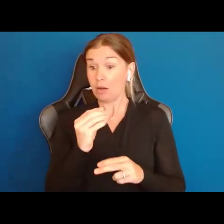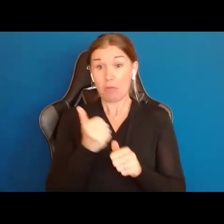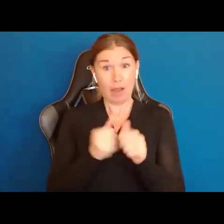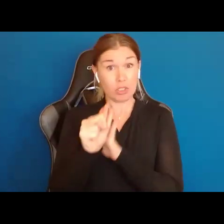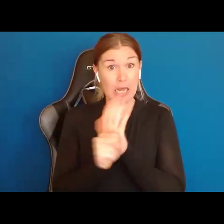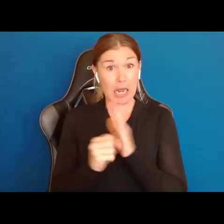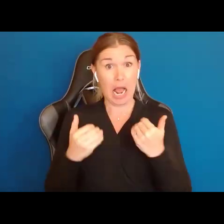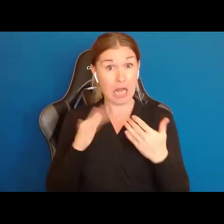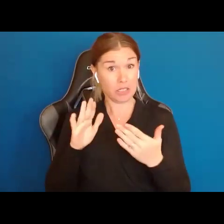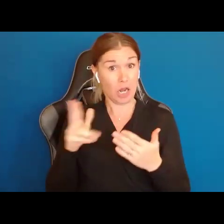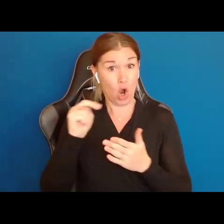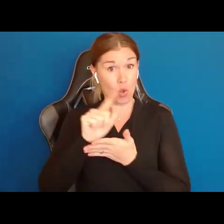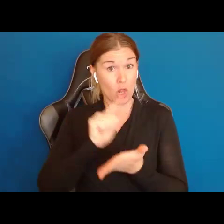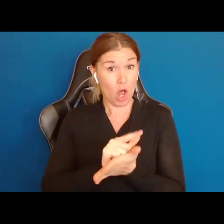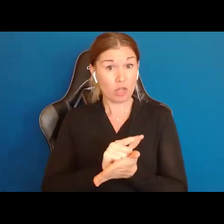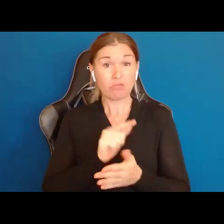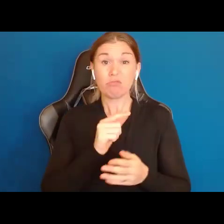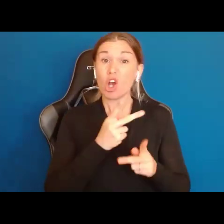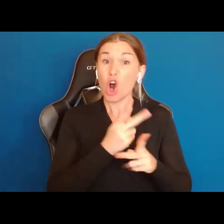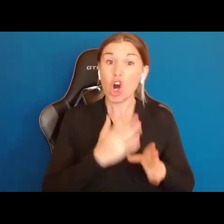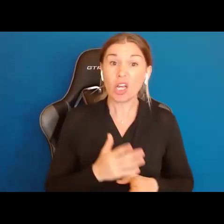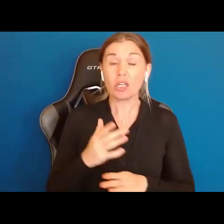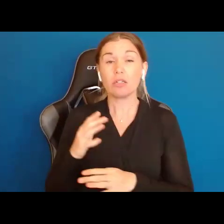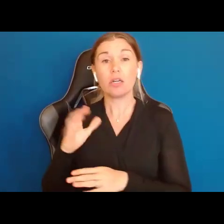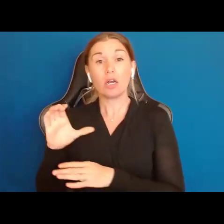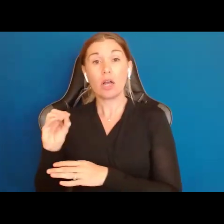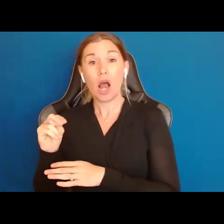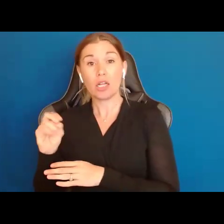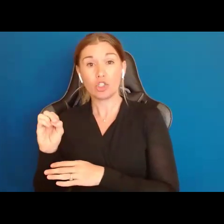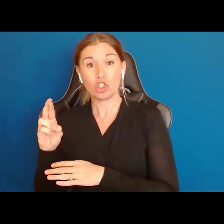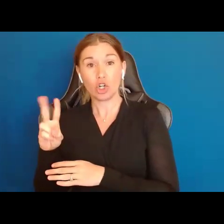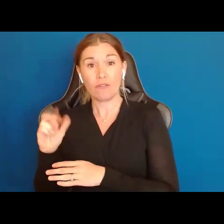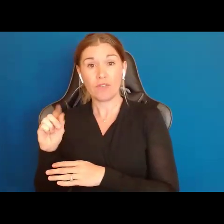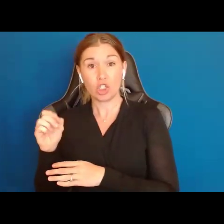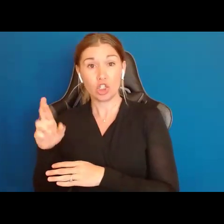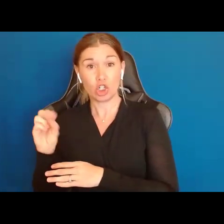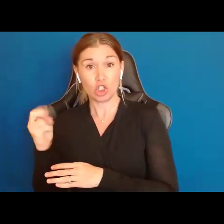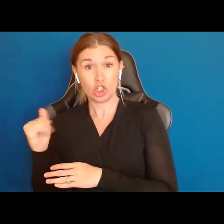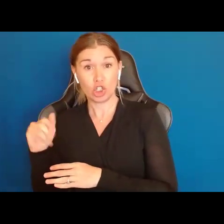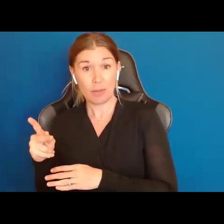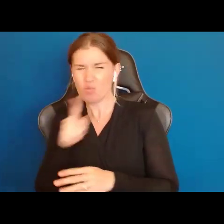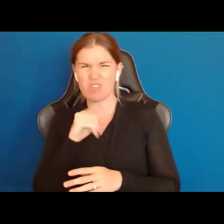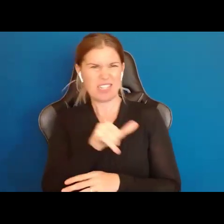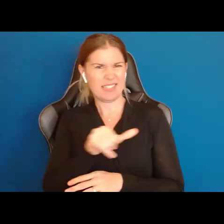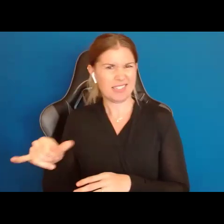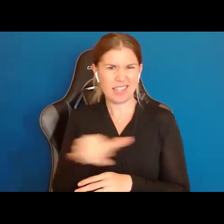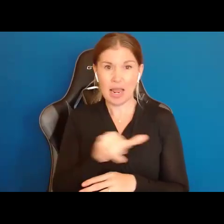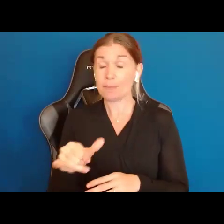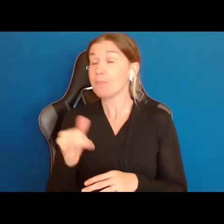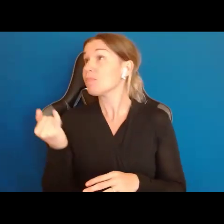guardianship or conservatorship they work basically the same in every state. If a judge decides that I cannot exercise some or all of